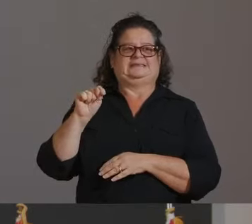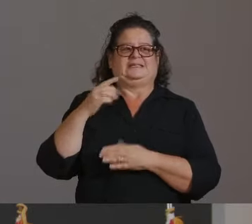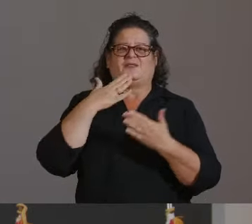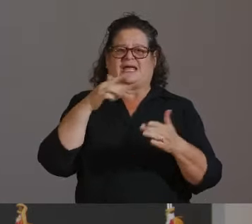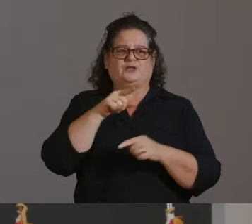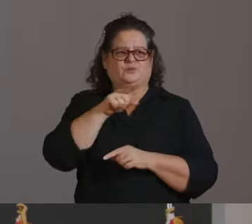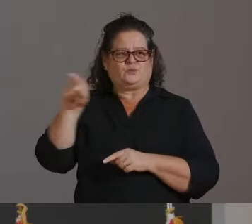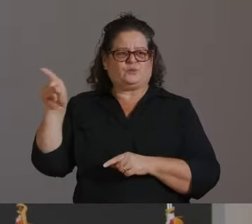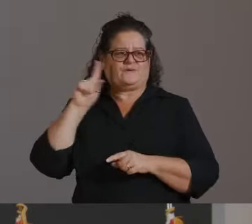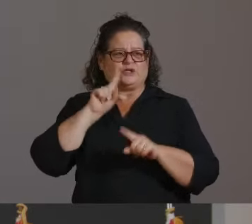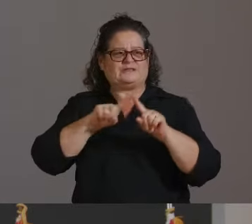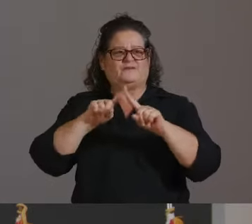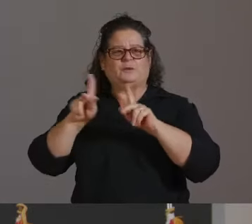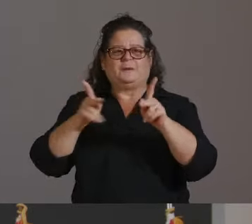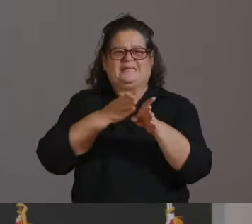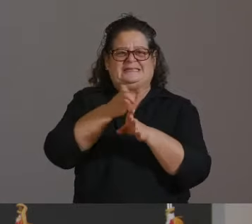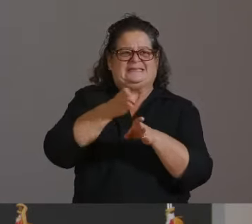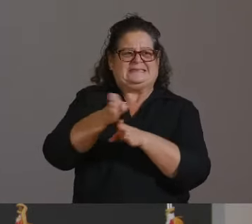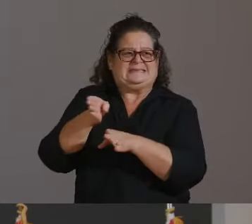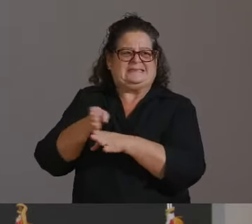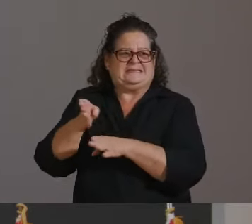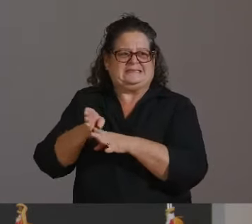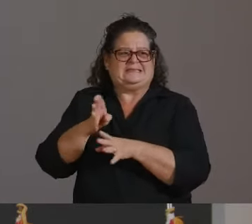TO KEEP ARIZONA GOING IN THE RIGHT DIRECTION.